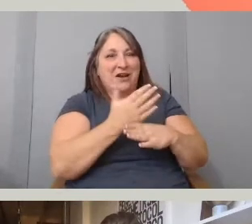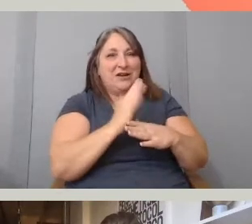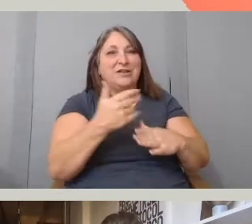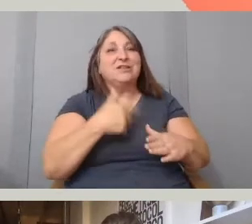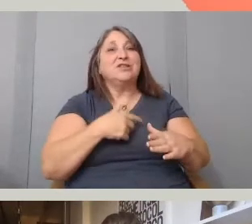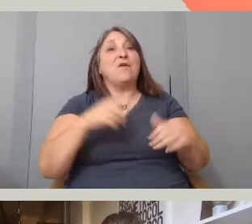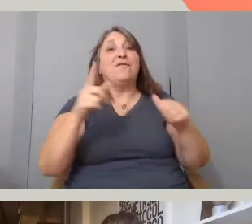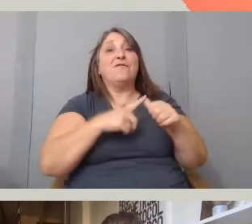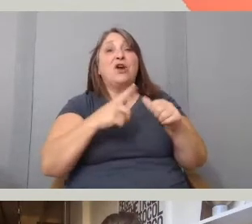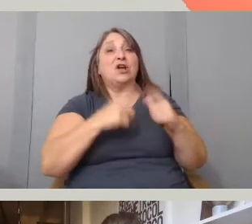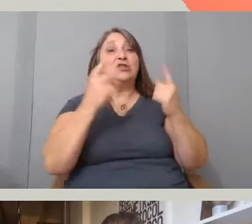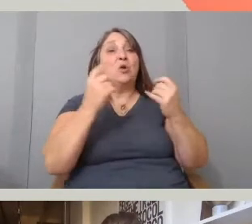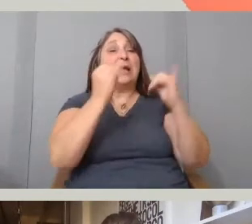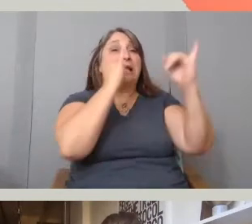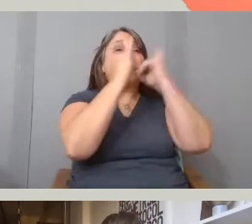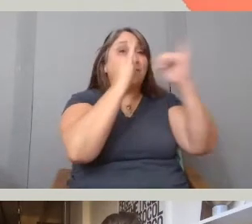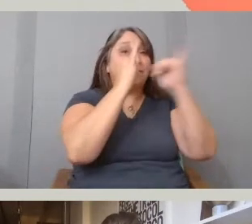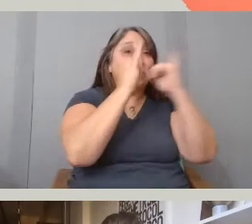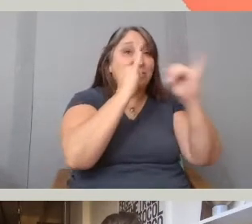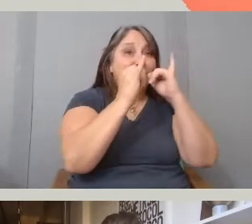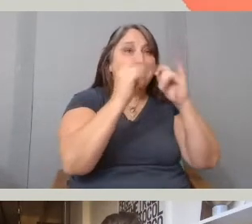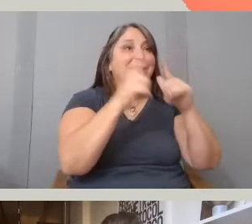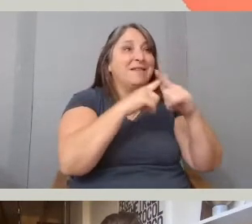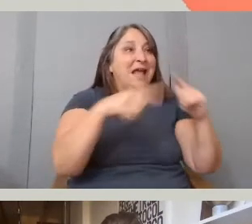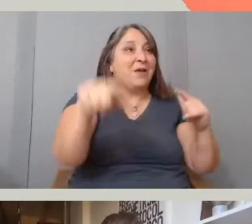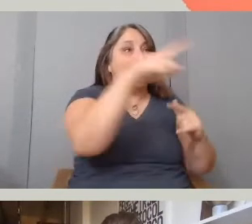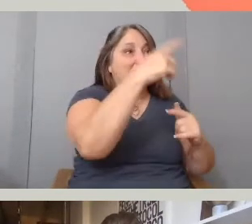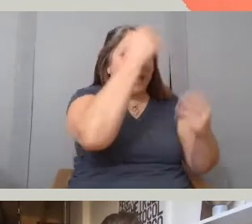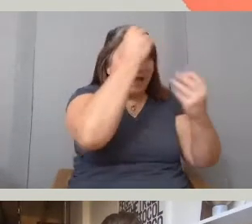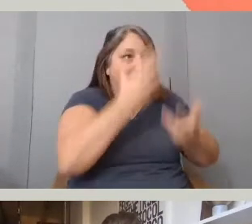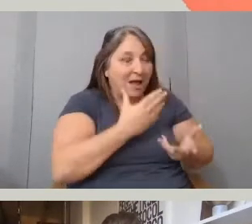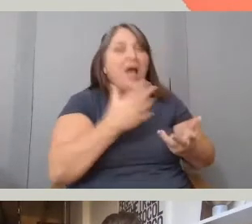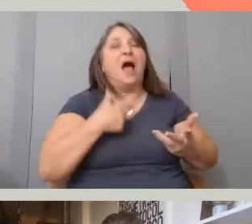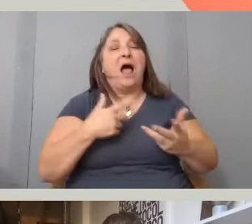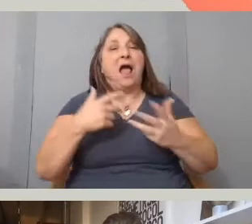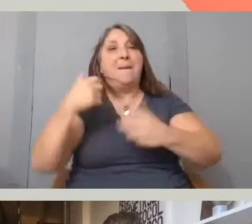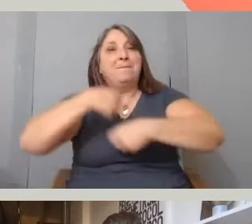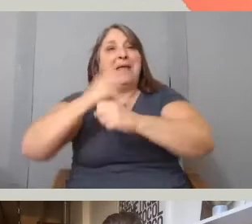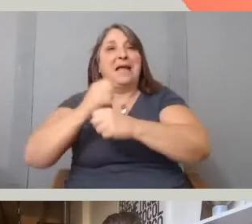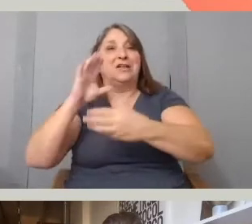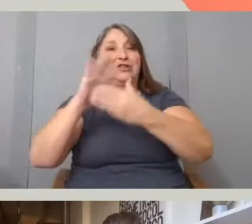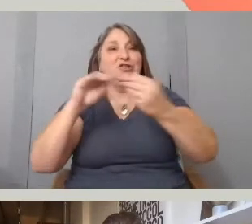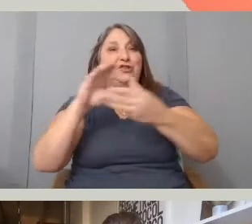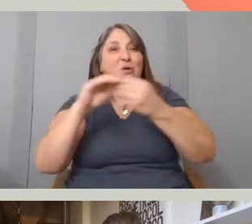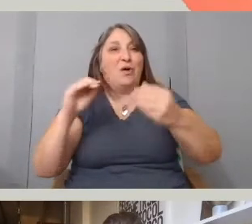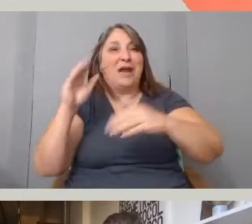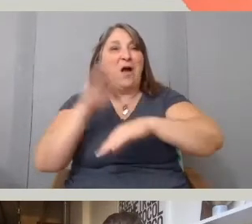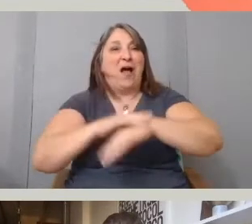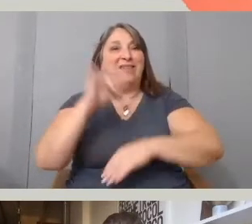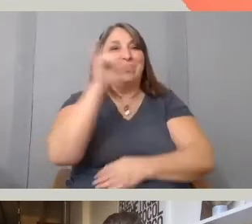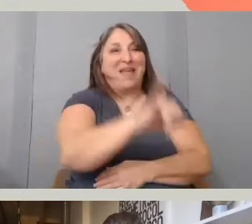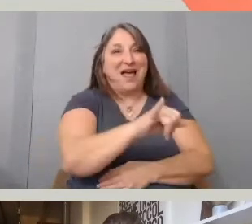and then built a story around that. I almost did not do video interviews because I really wanted to challenge myself